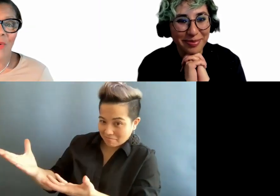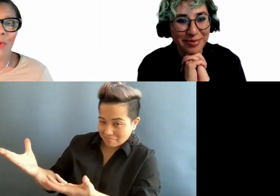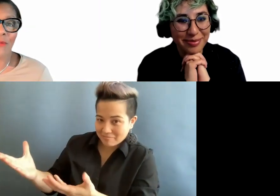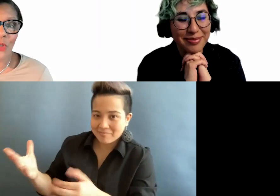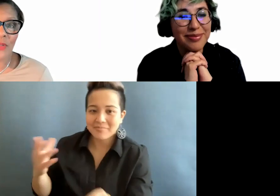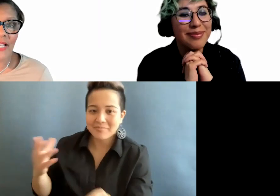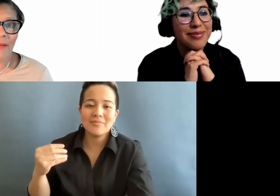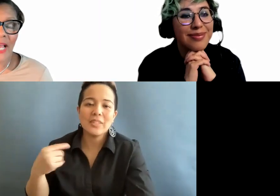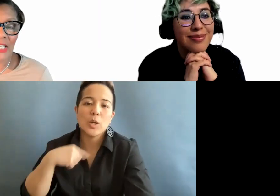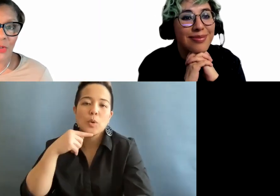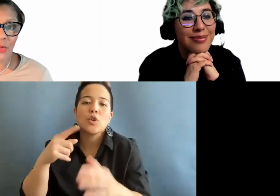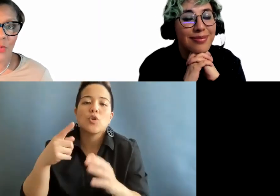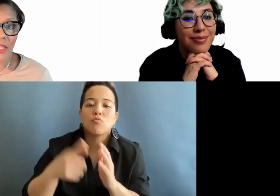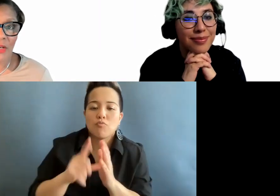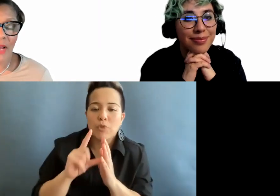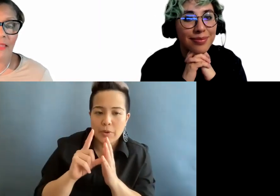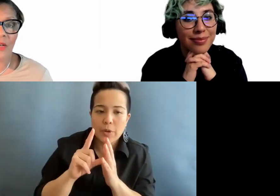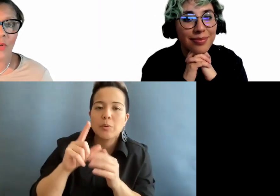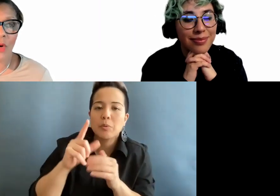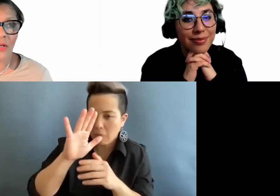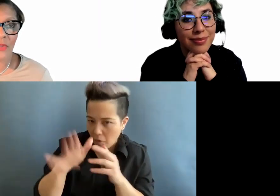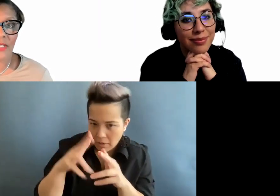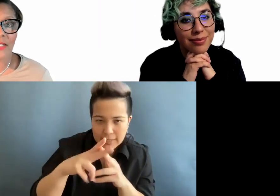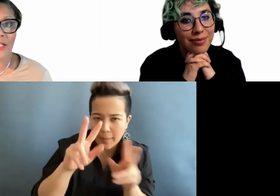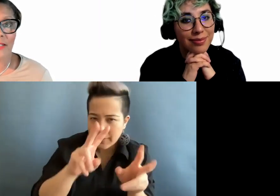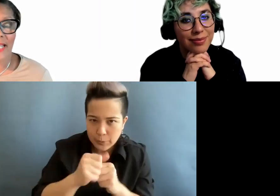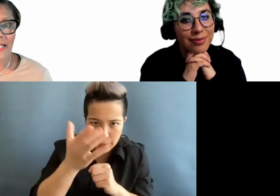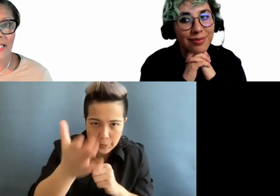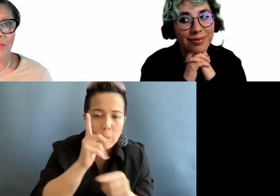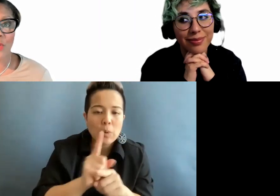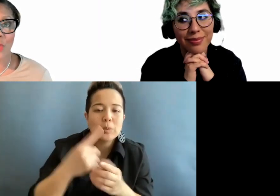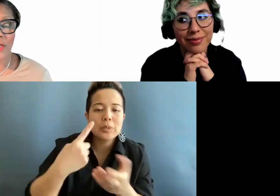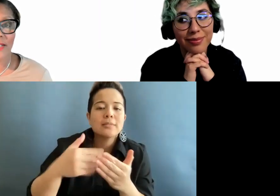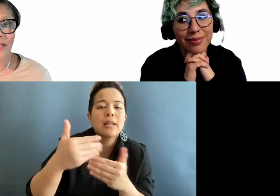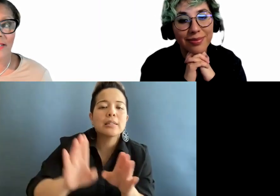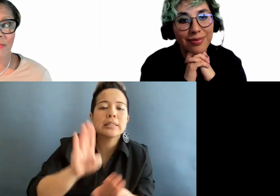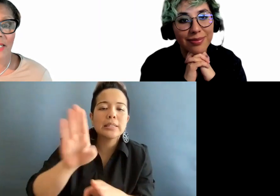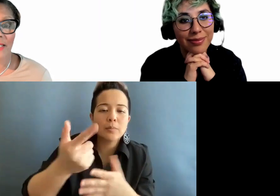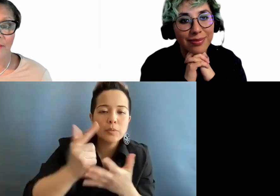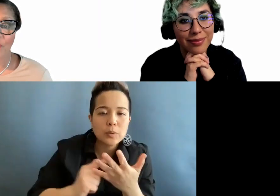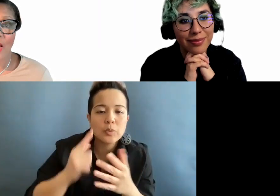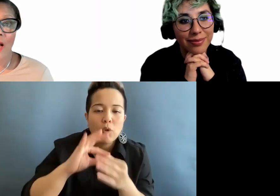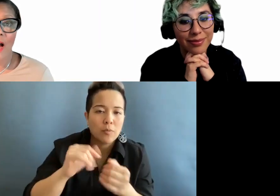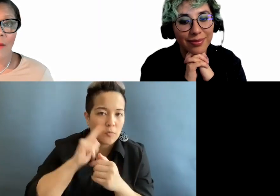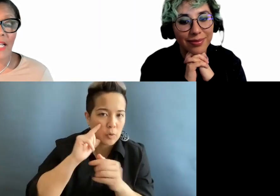we will review the top issues with you and discuss next steps towards accessibility.